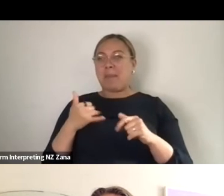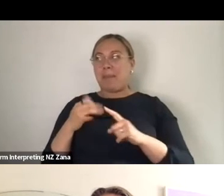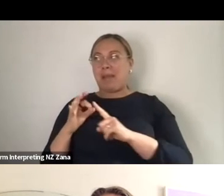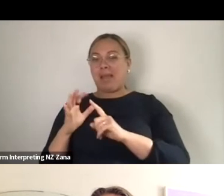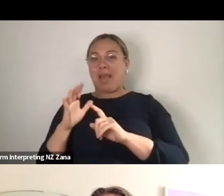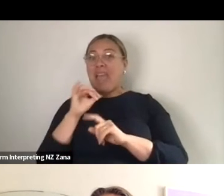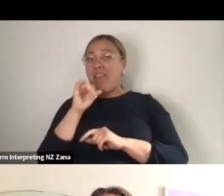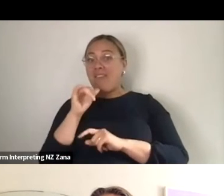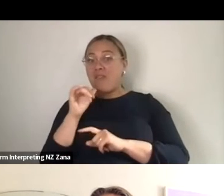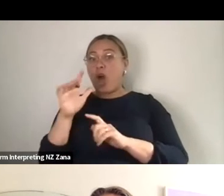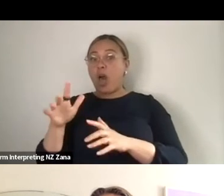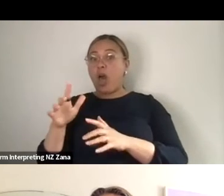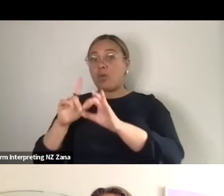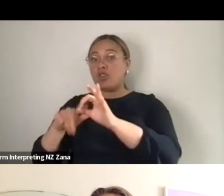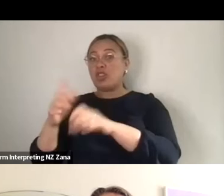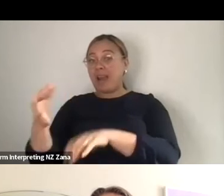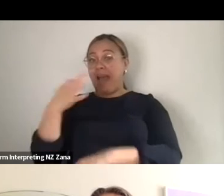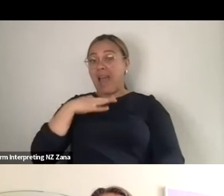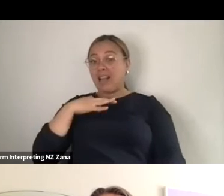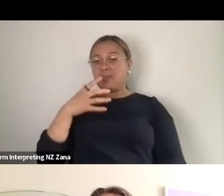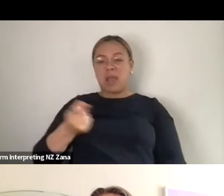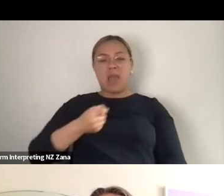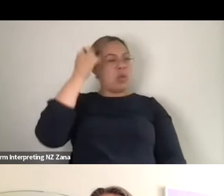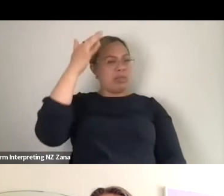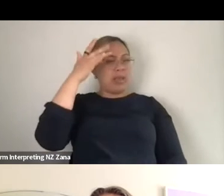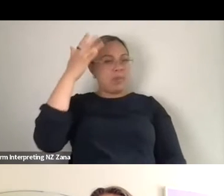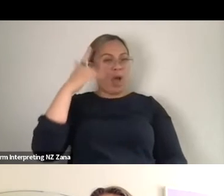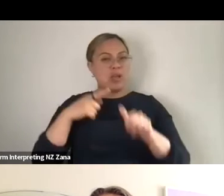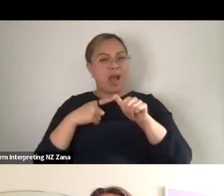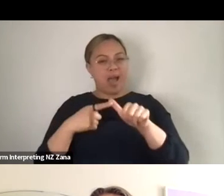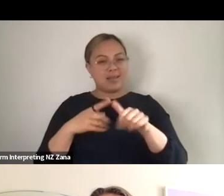for a week and think about them. Well, here is a very concrete question